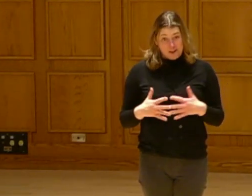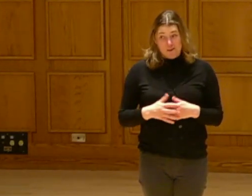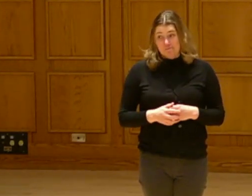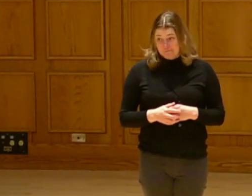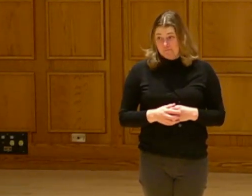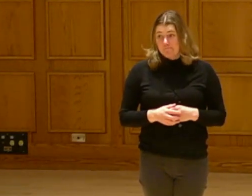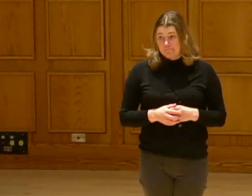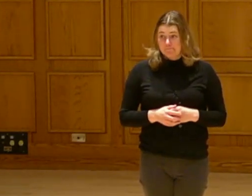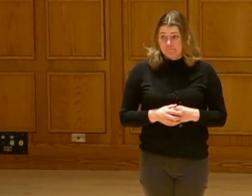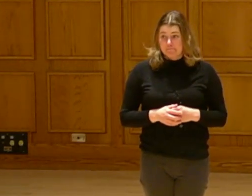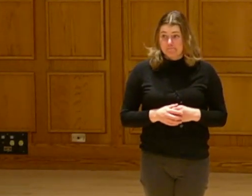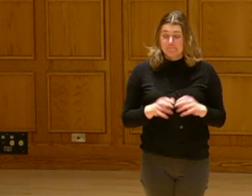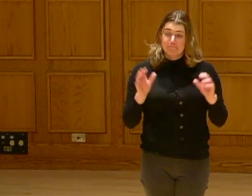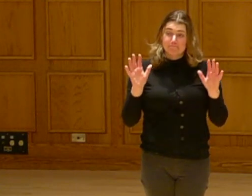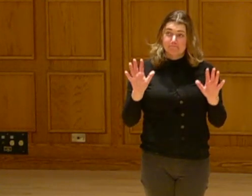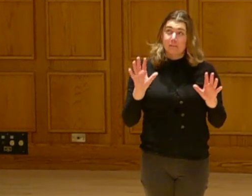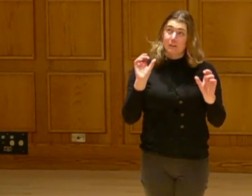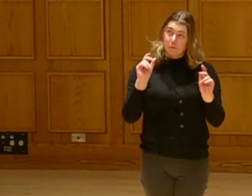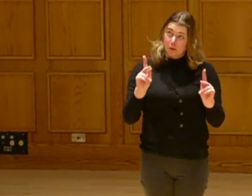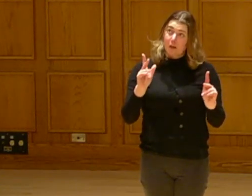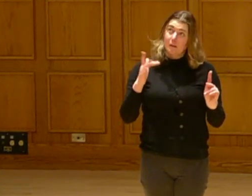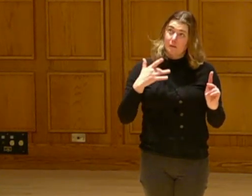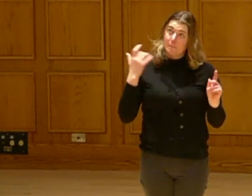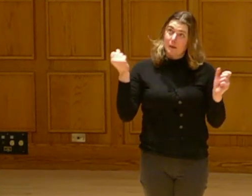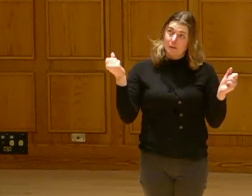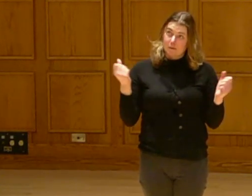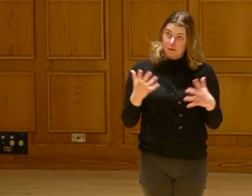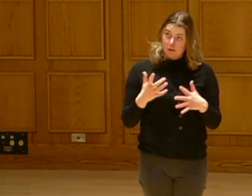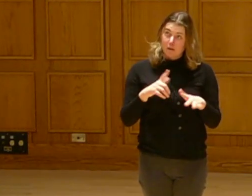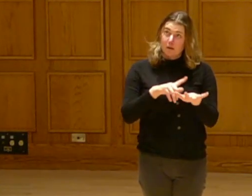I'm scared. It's okay to be scared.